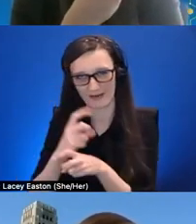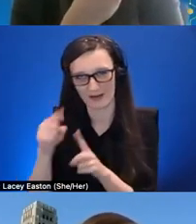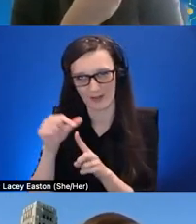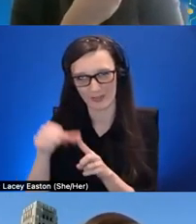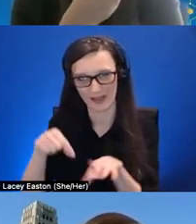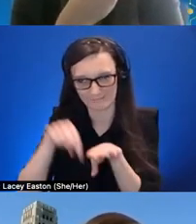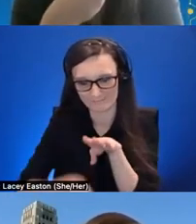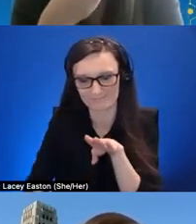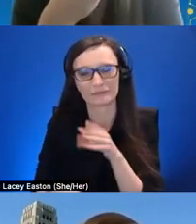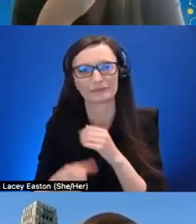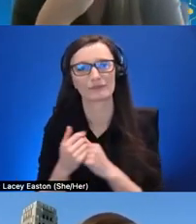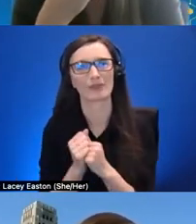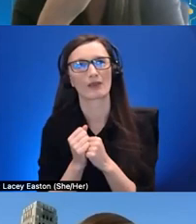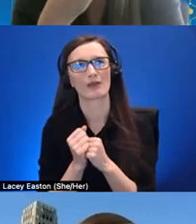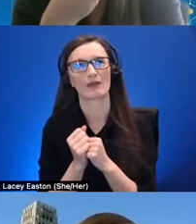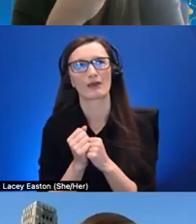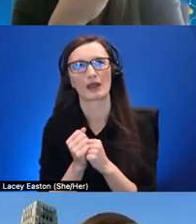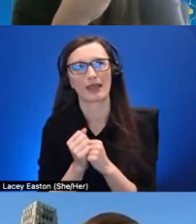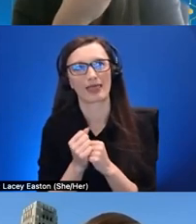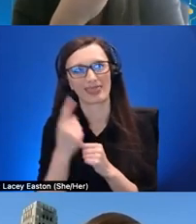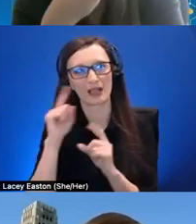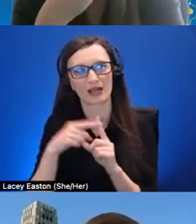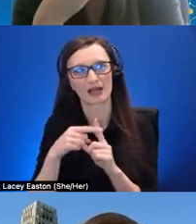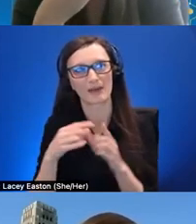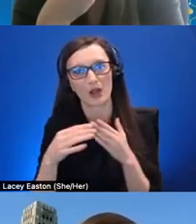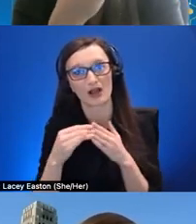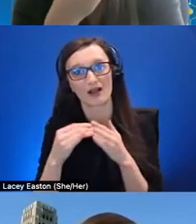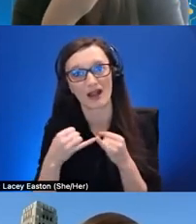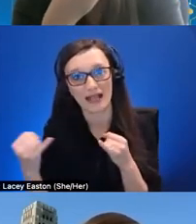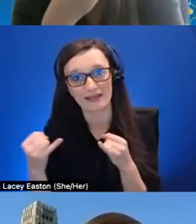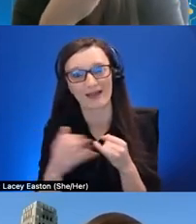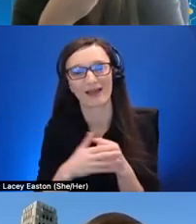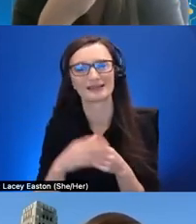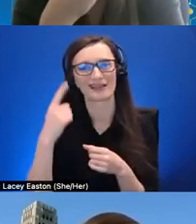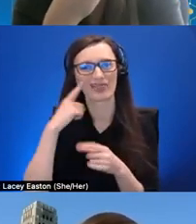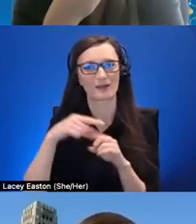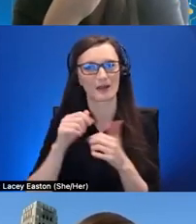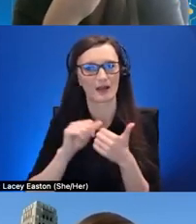um wicca guidelines and thinking about how to make those comparable learning experiences even